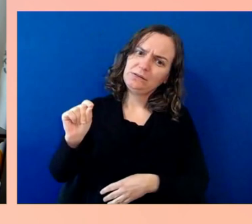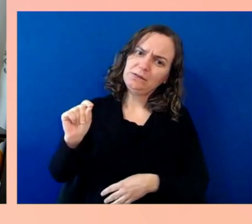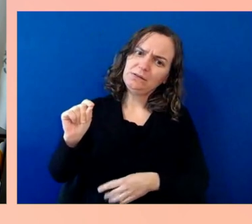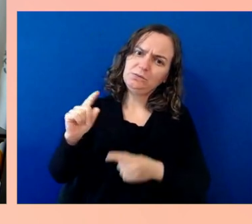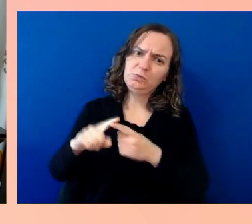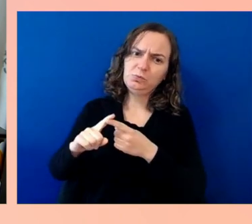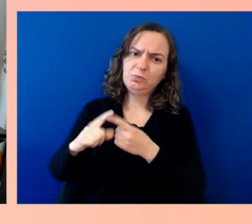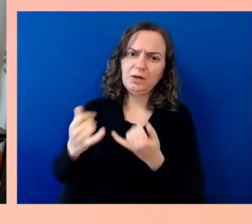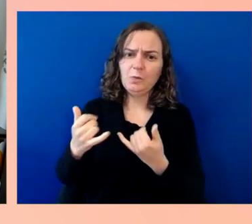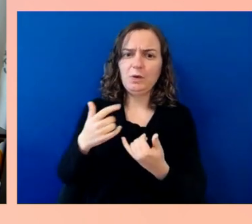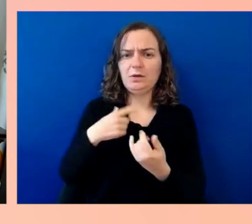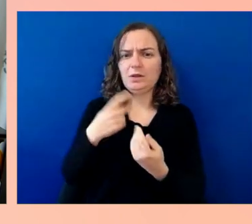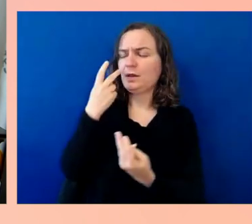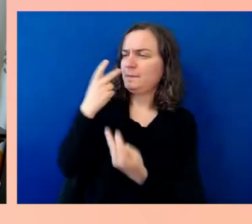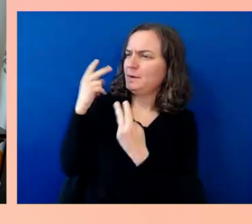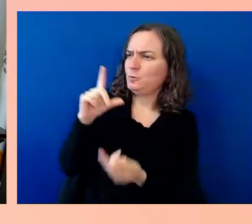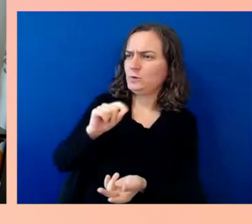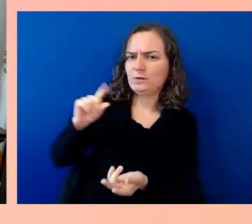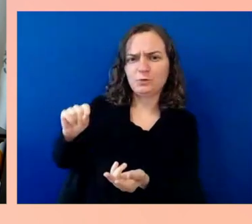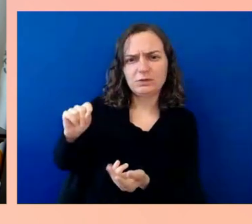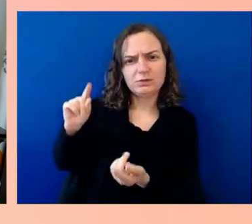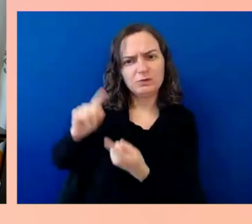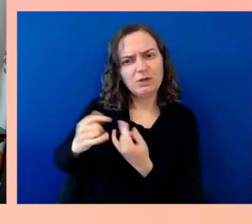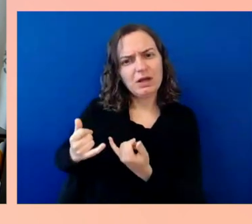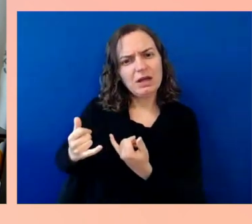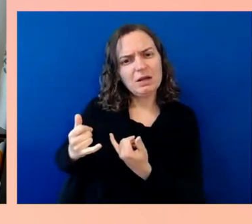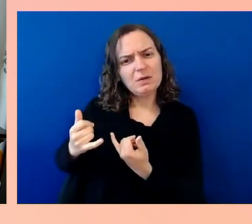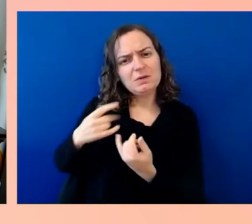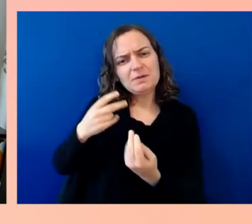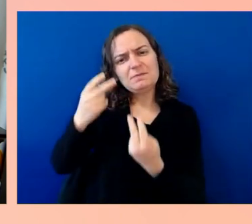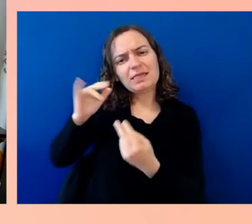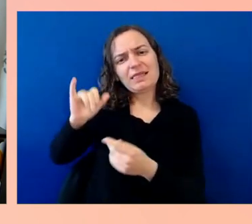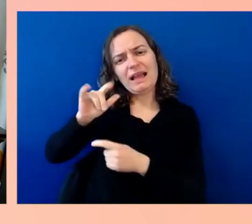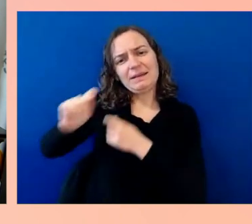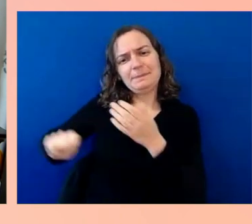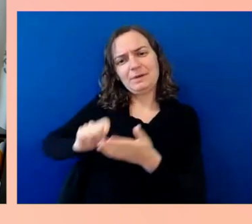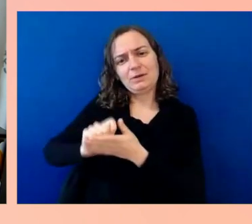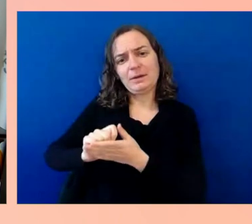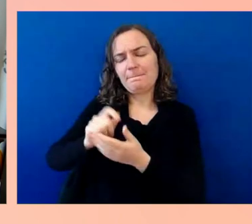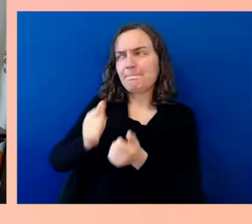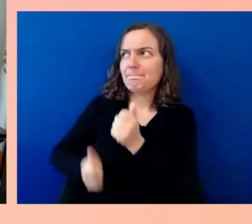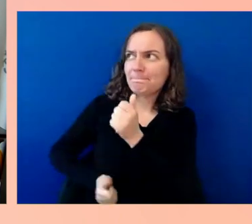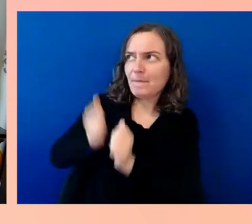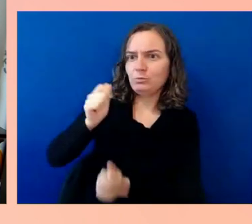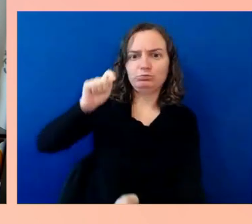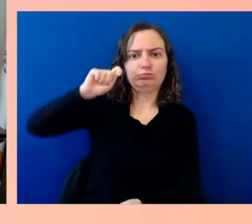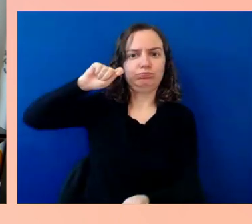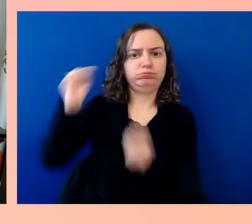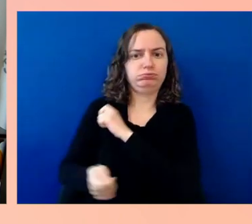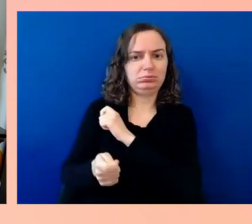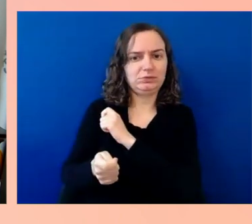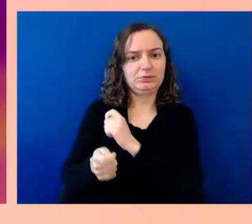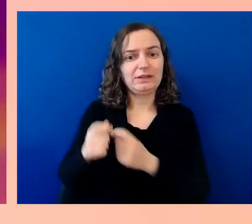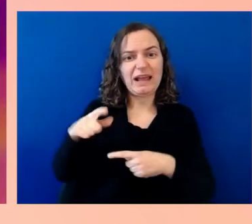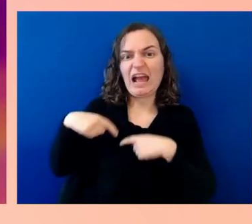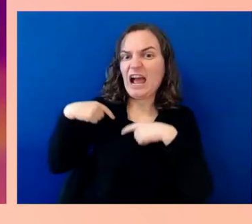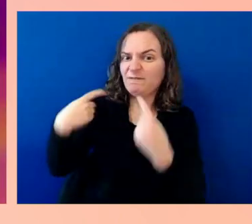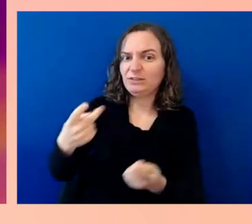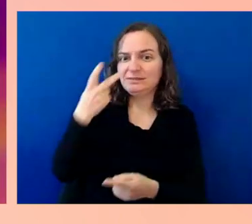the most transformative for transportation since the arrival of the jet age or the arrival of cars,